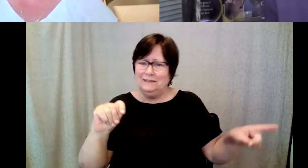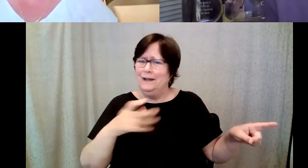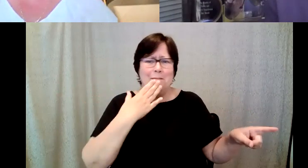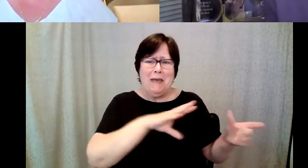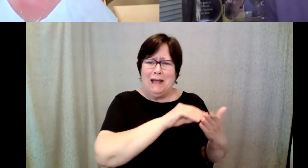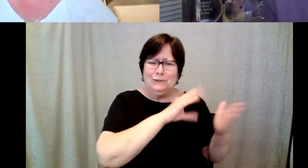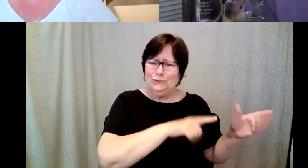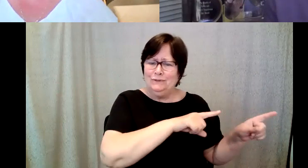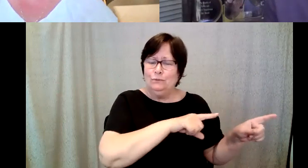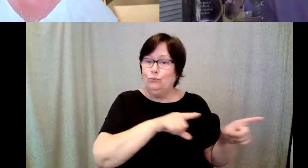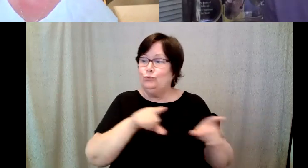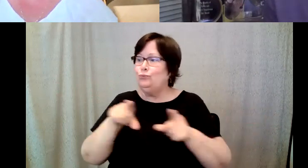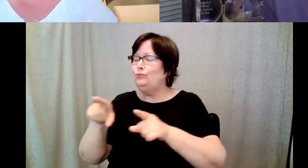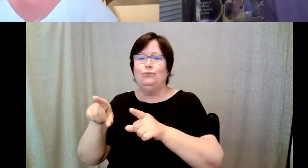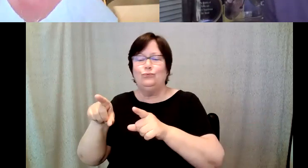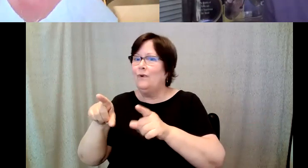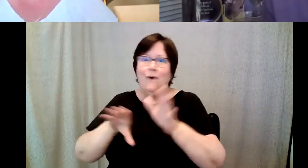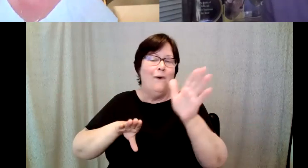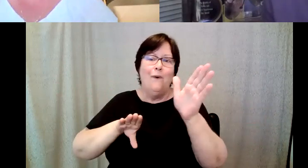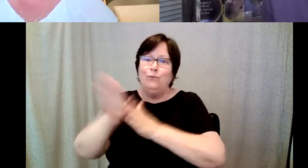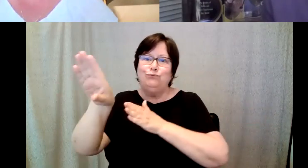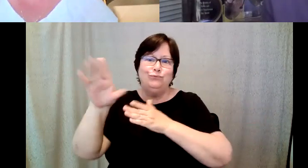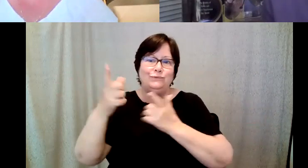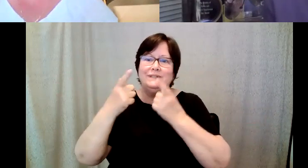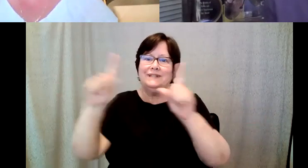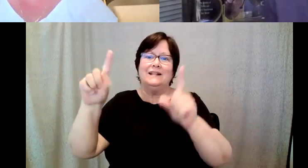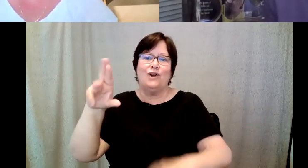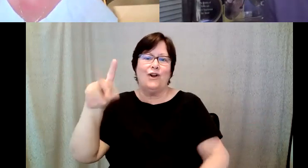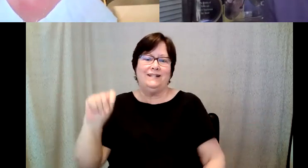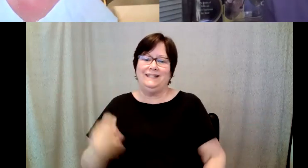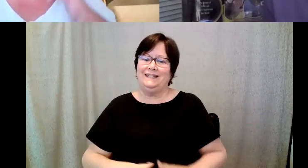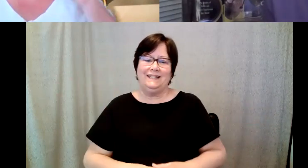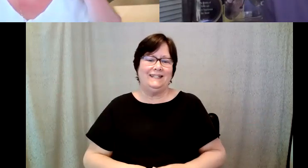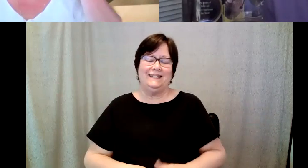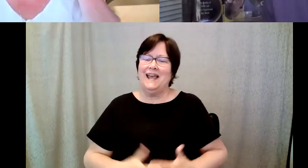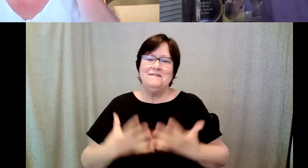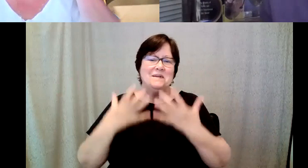to having really great success at RIT and have nothing but the fondest memories of those